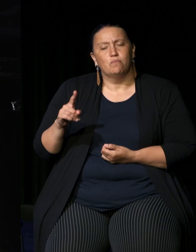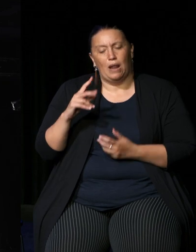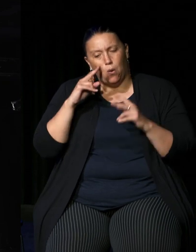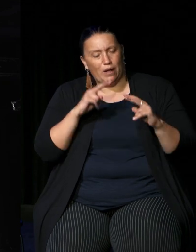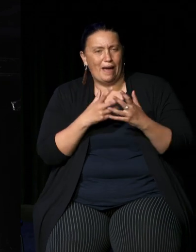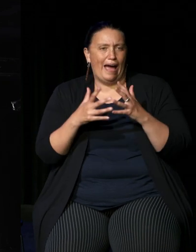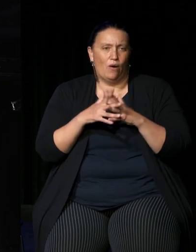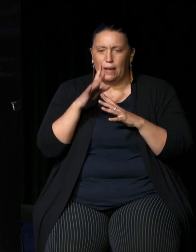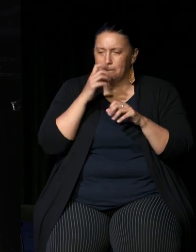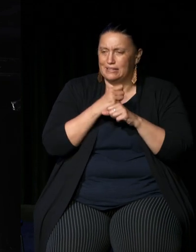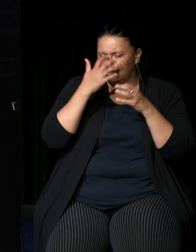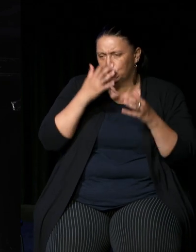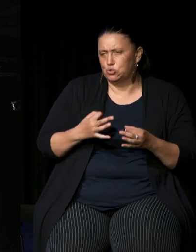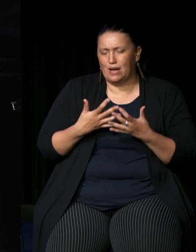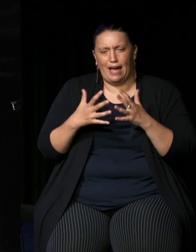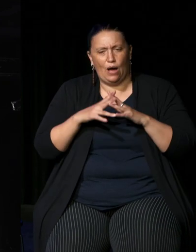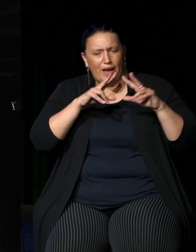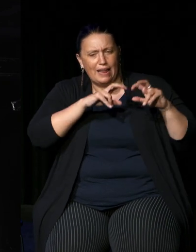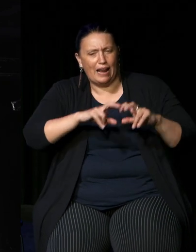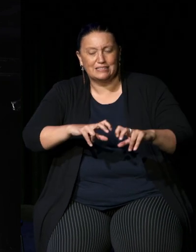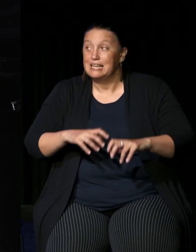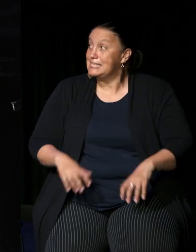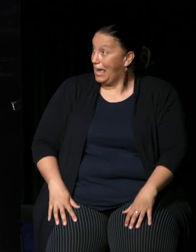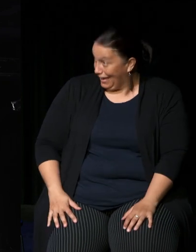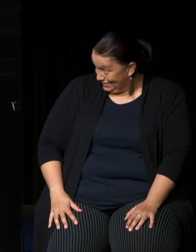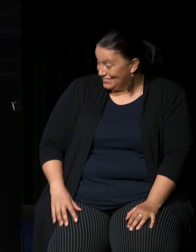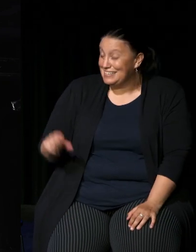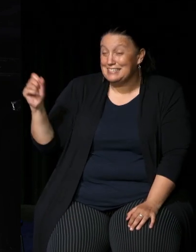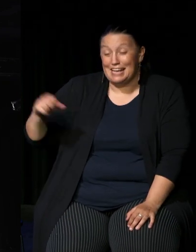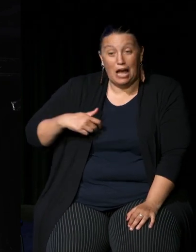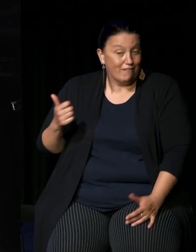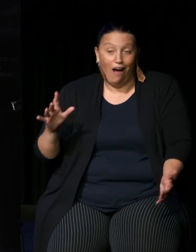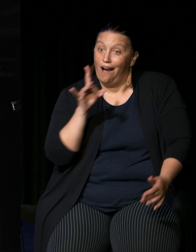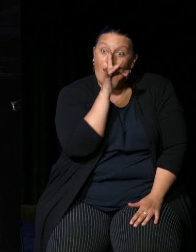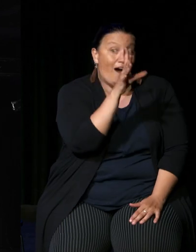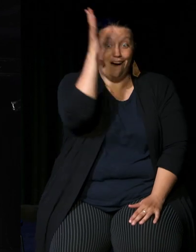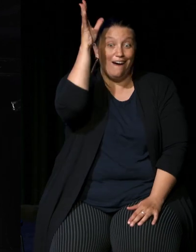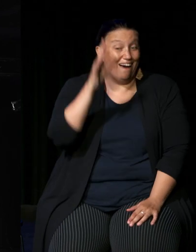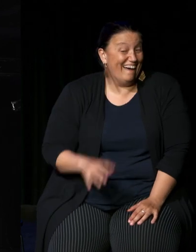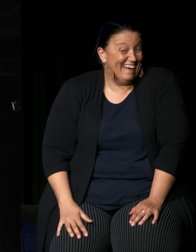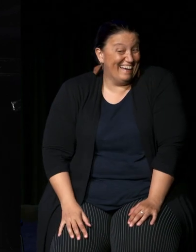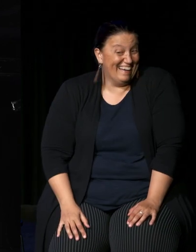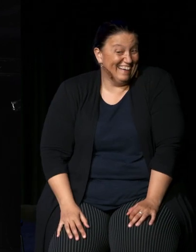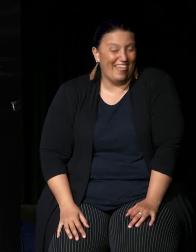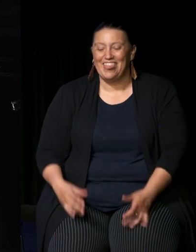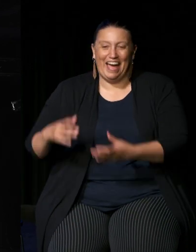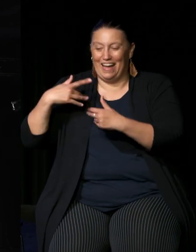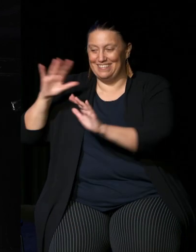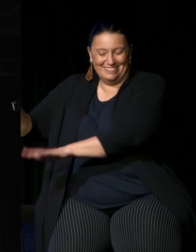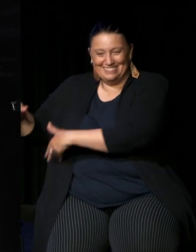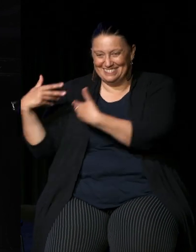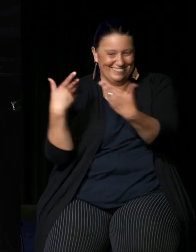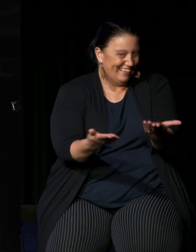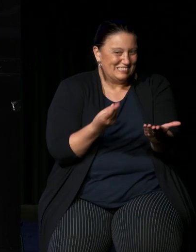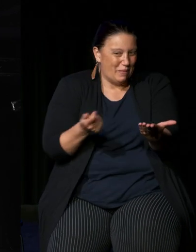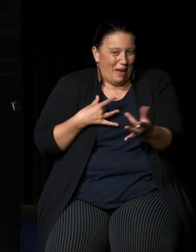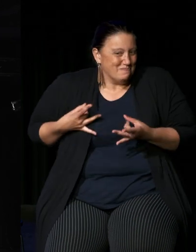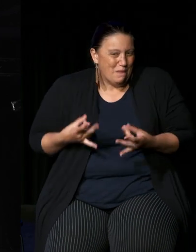some analysis analysis yes as it so happens just something I prepared earlier no I didn't prepare